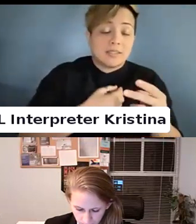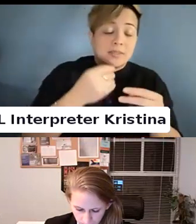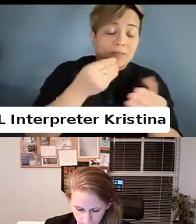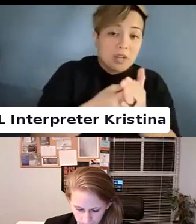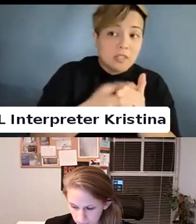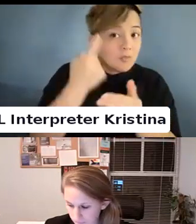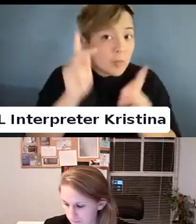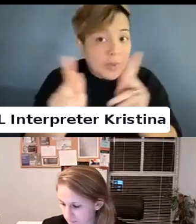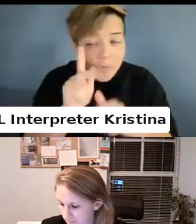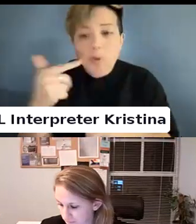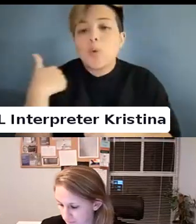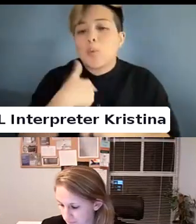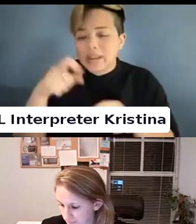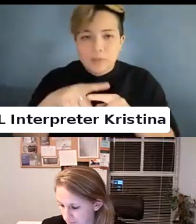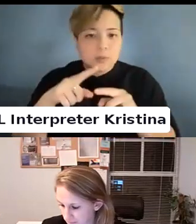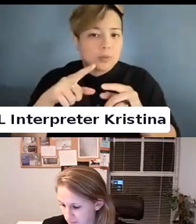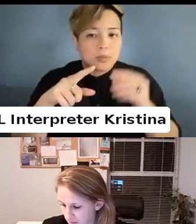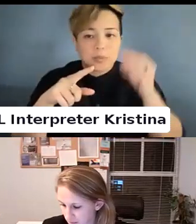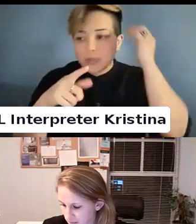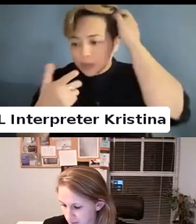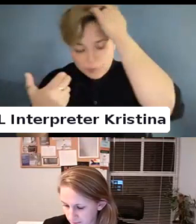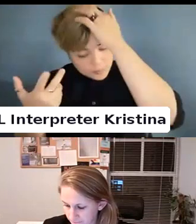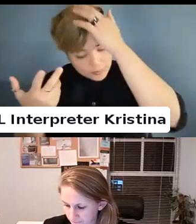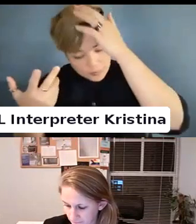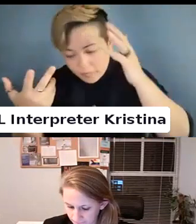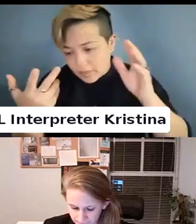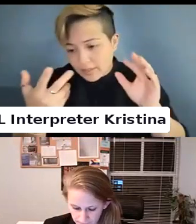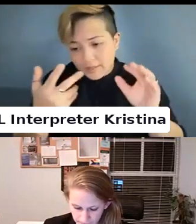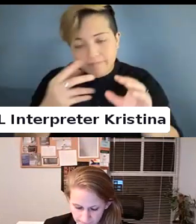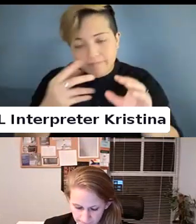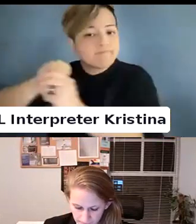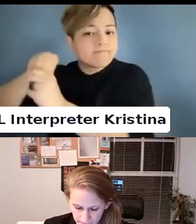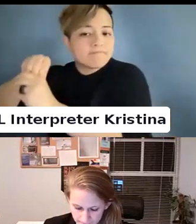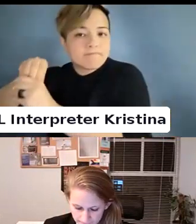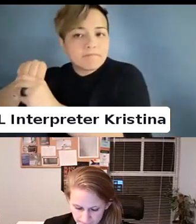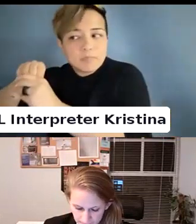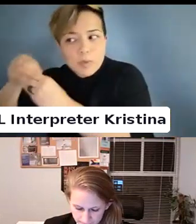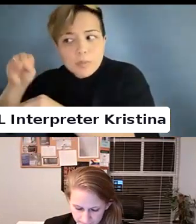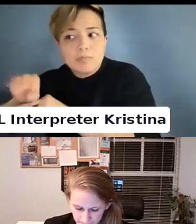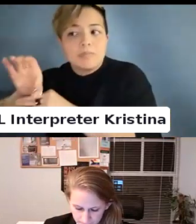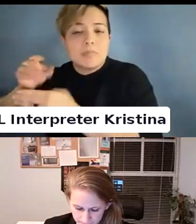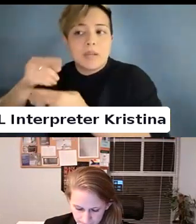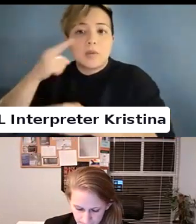We are going to need to put aside more money for people who have to travel and who are disabled.